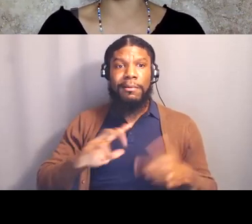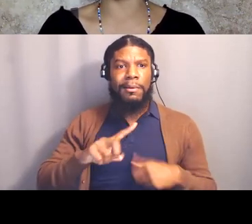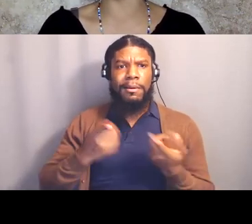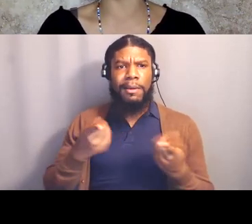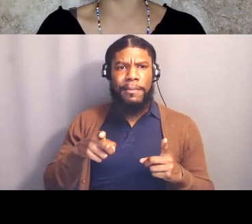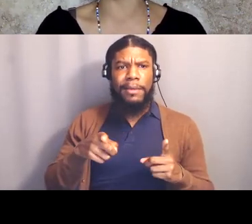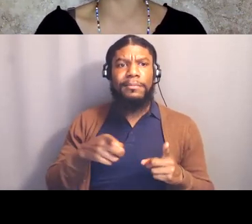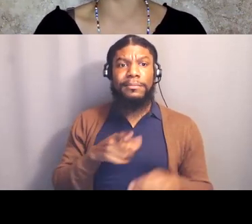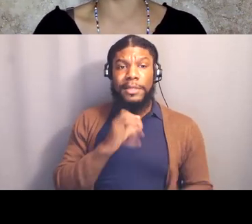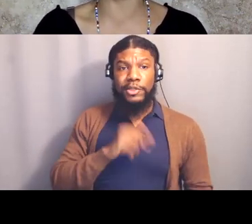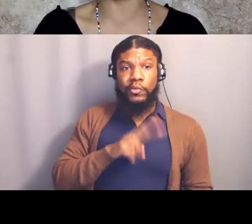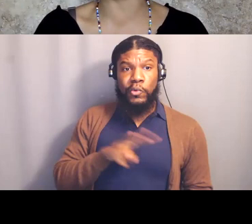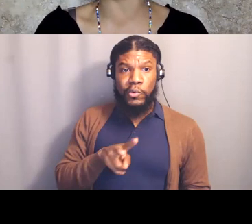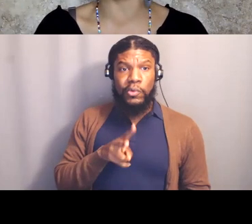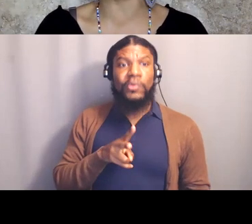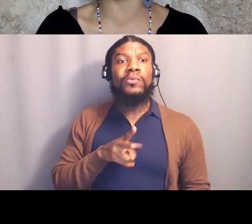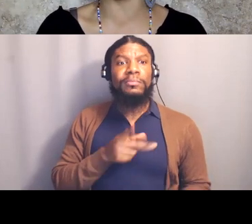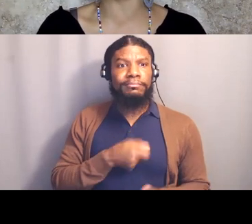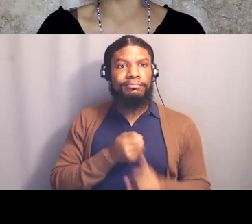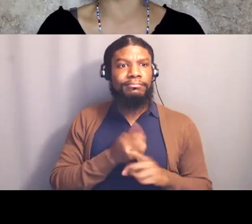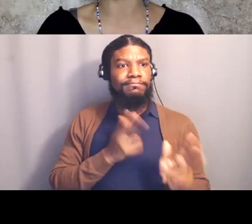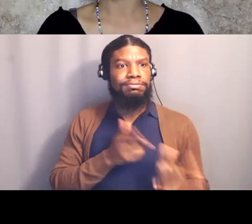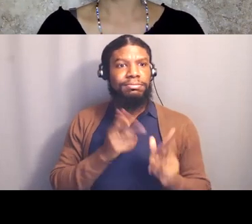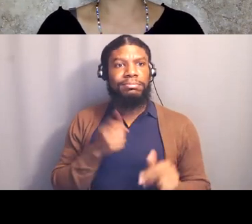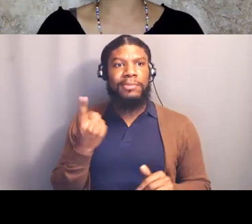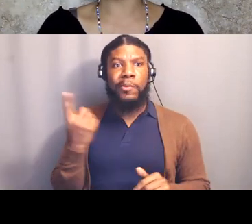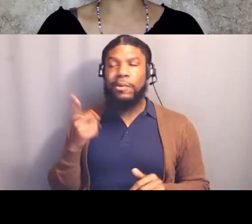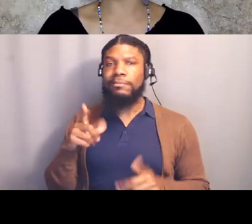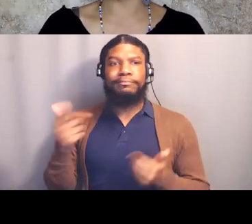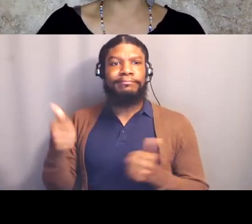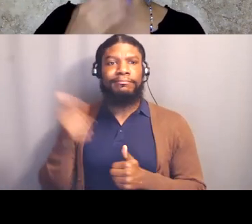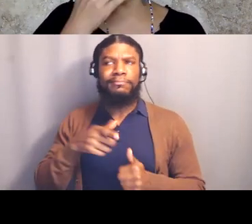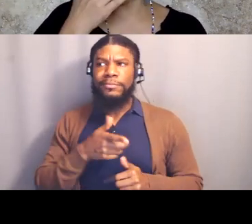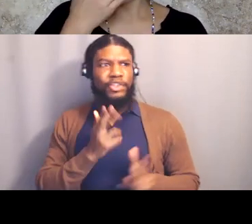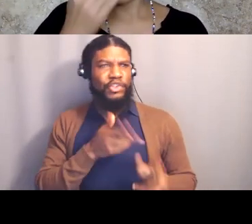or on the orders of an LAPD commanding officer, shot with a rubber bullet.